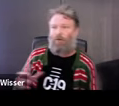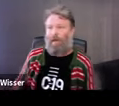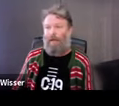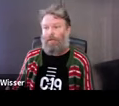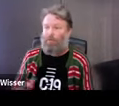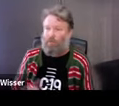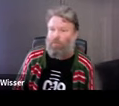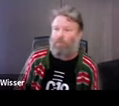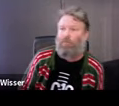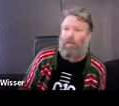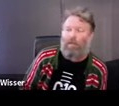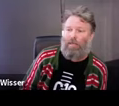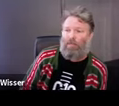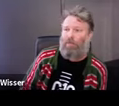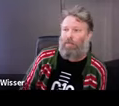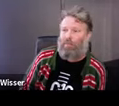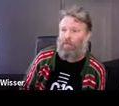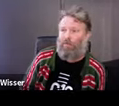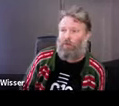adapt those changes or adapt to them, that's what art has the